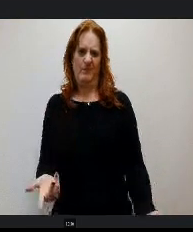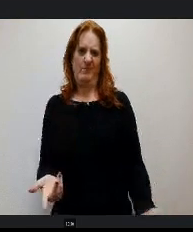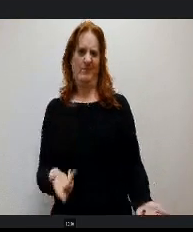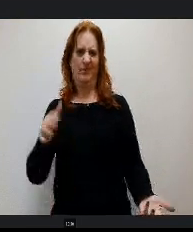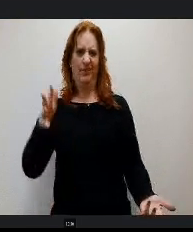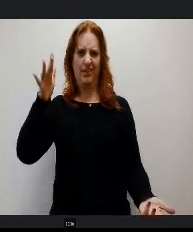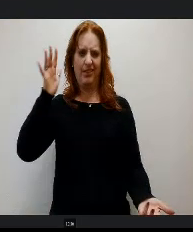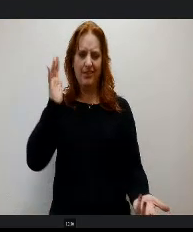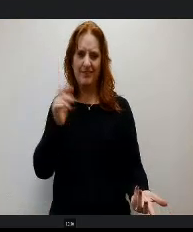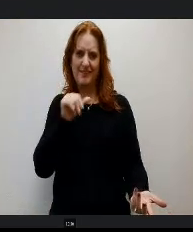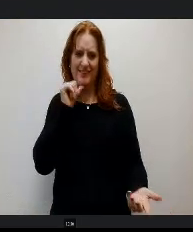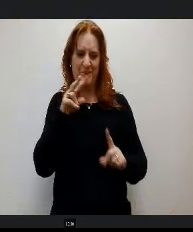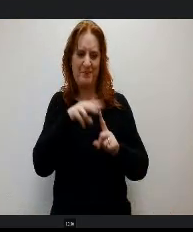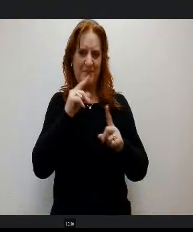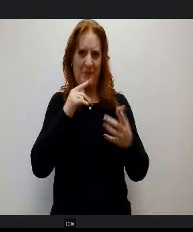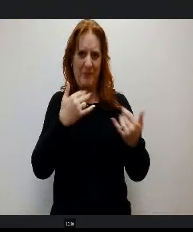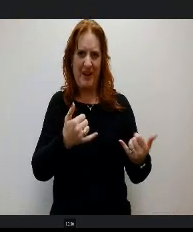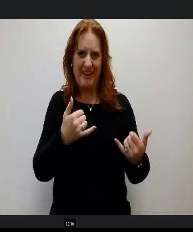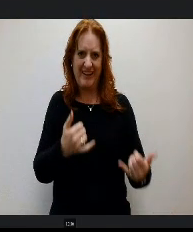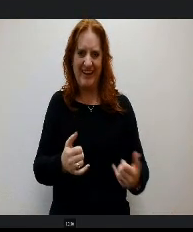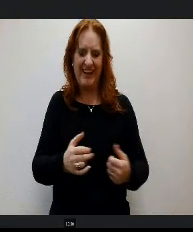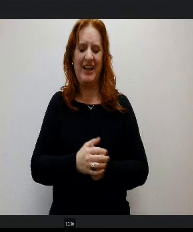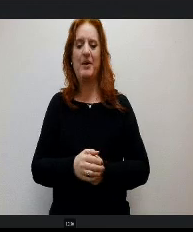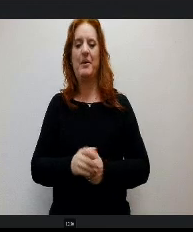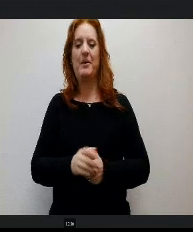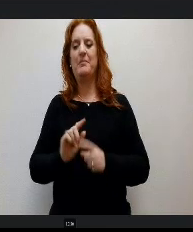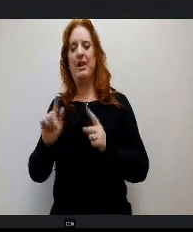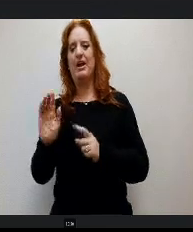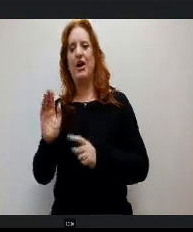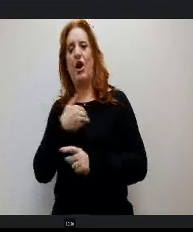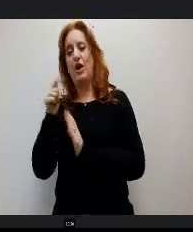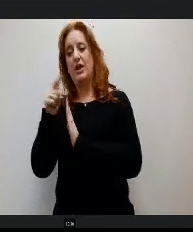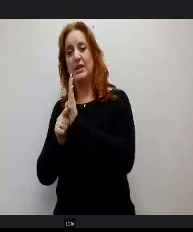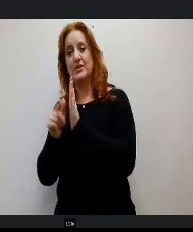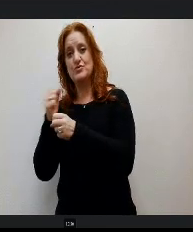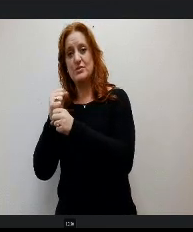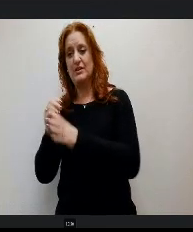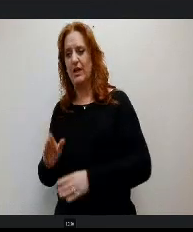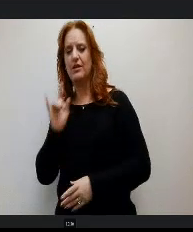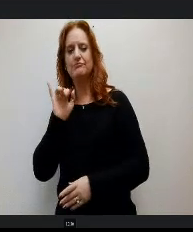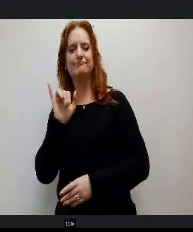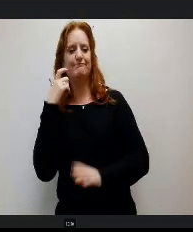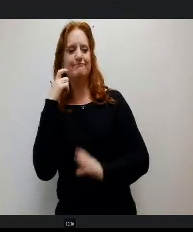and our legislatures have. Recognize that modernization